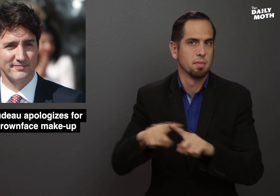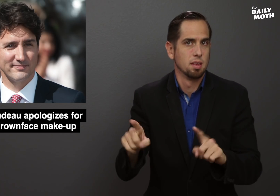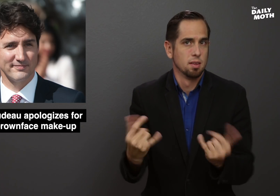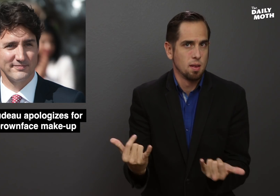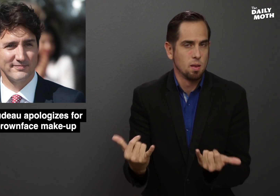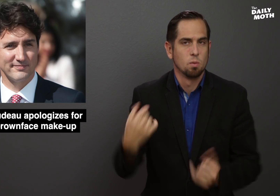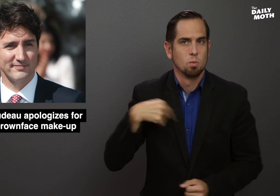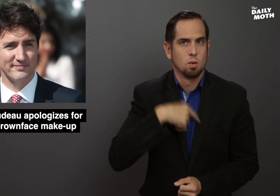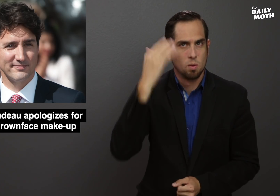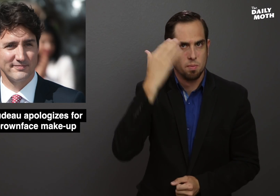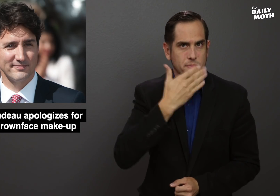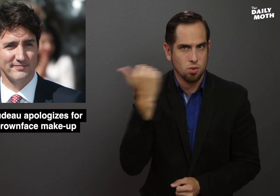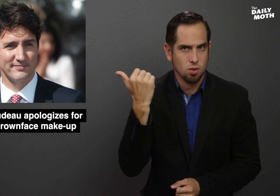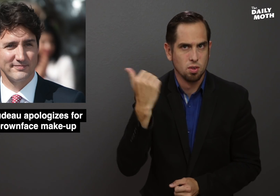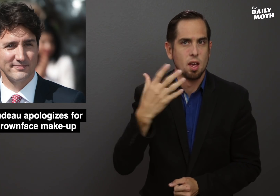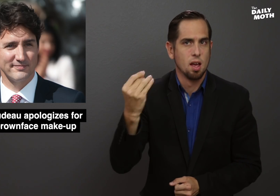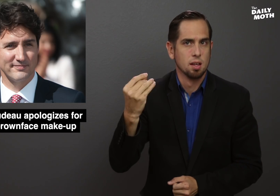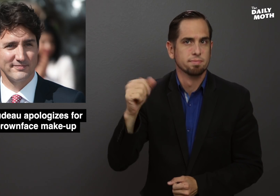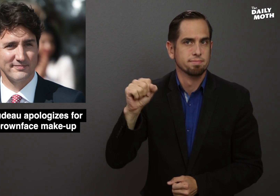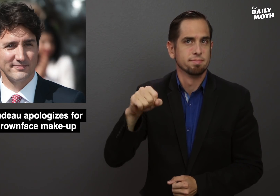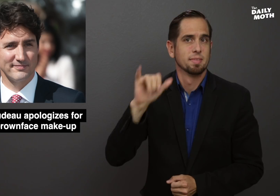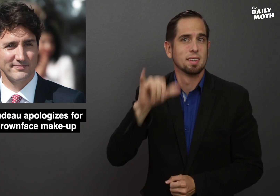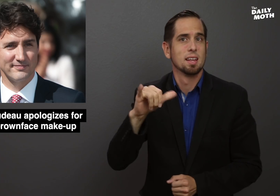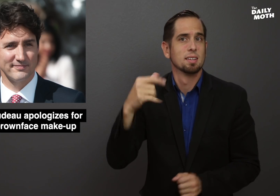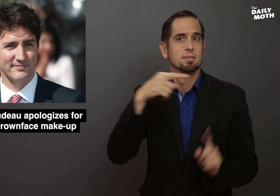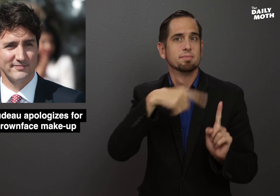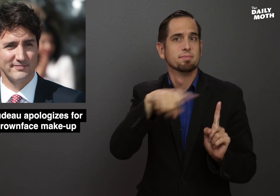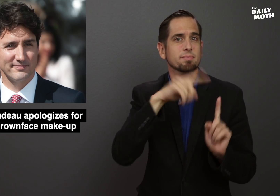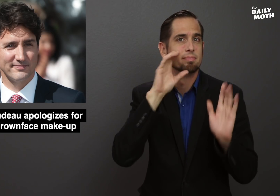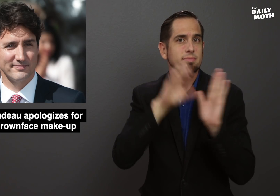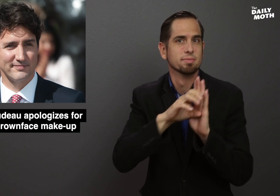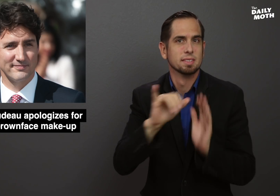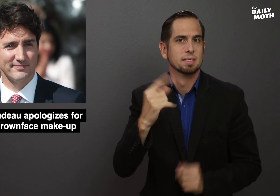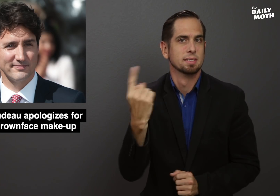but now we know better and "this was something